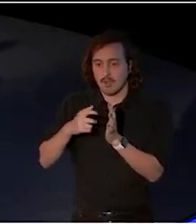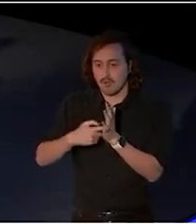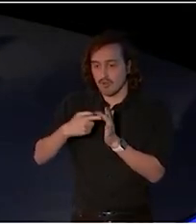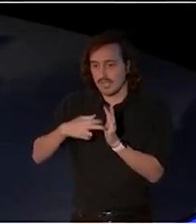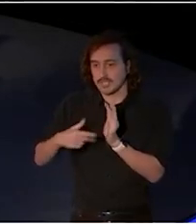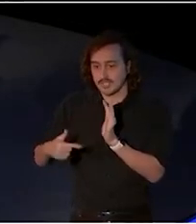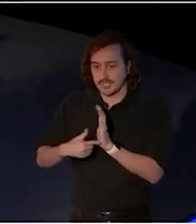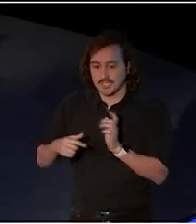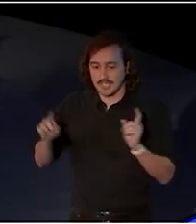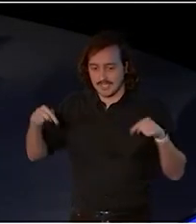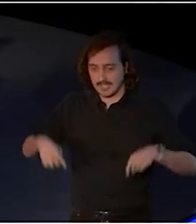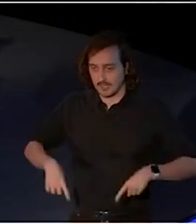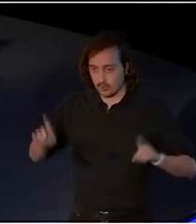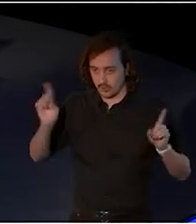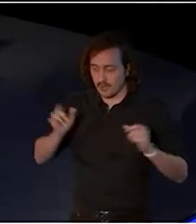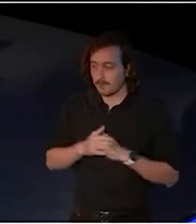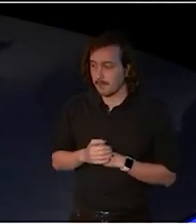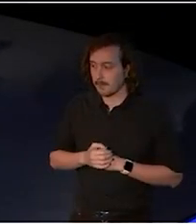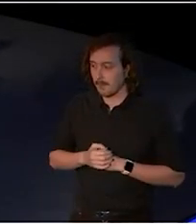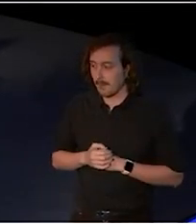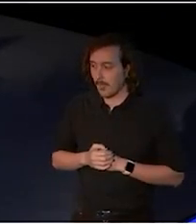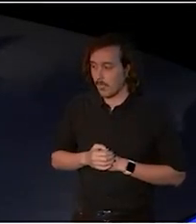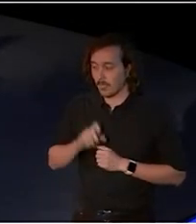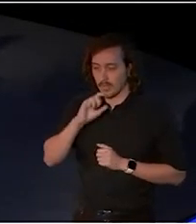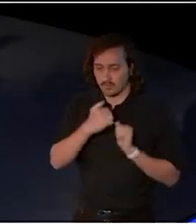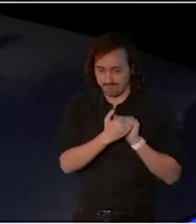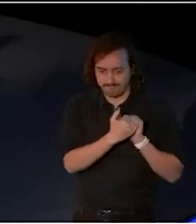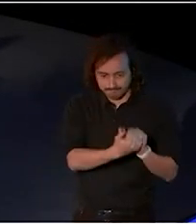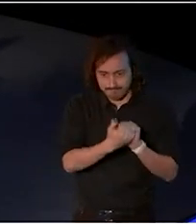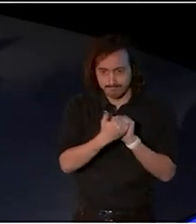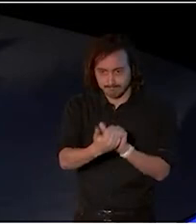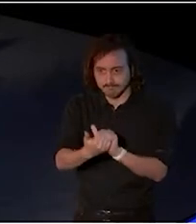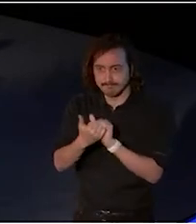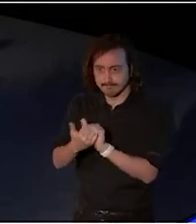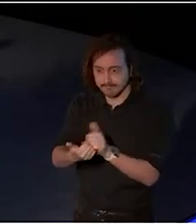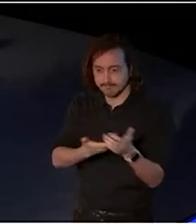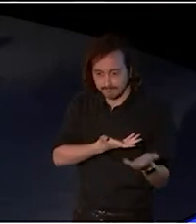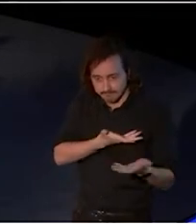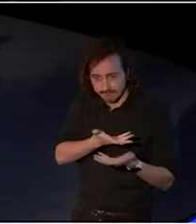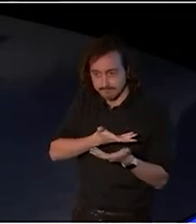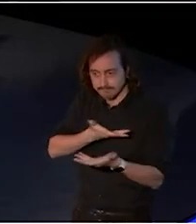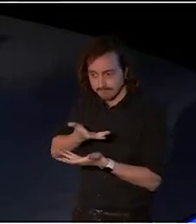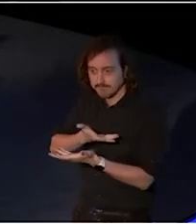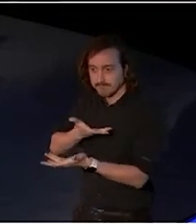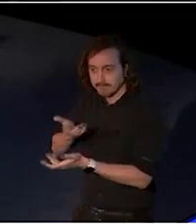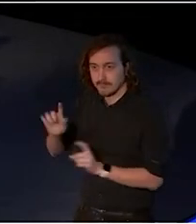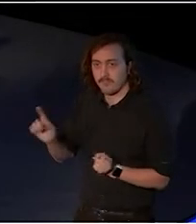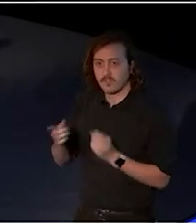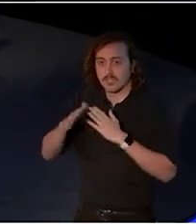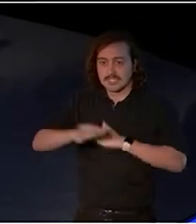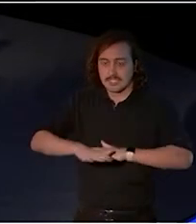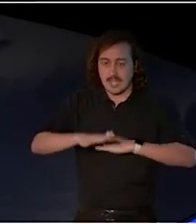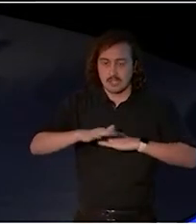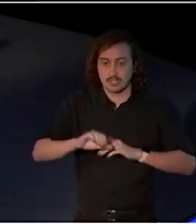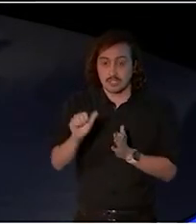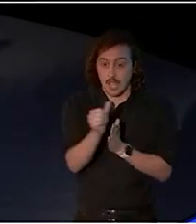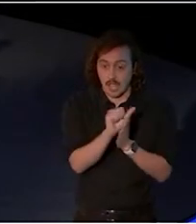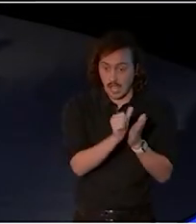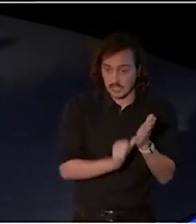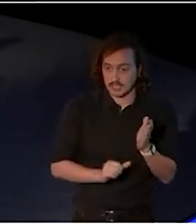we will engage extensively and consult with First Nations arts and culture sector,